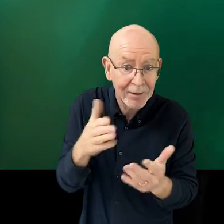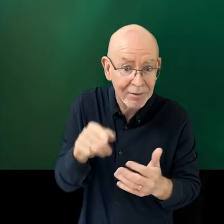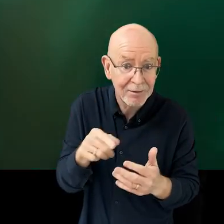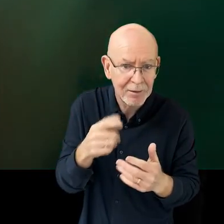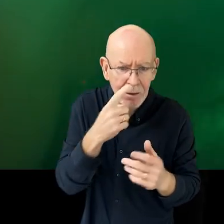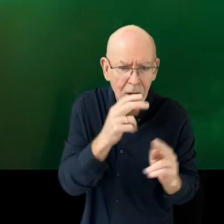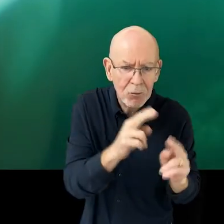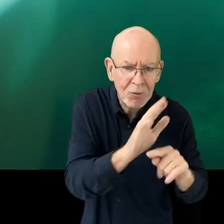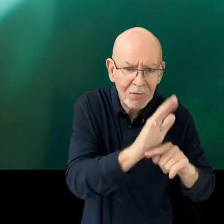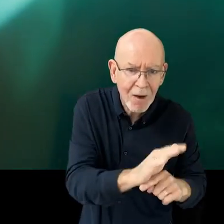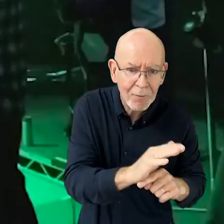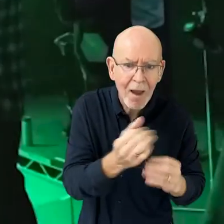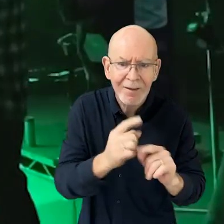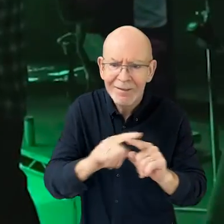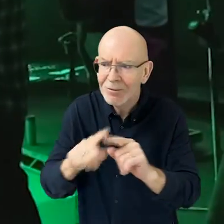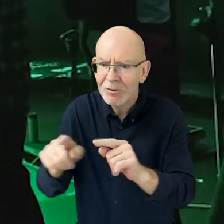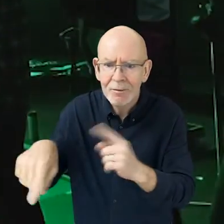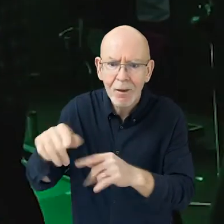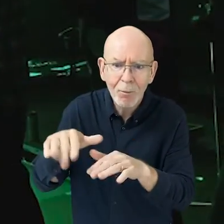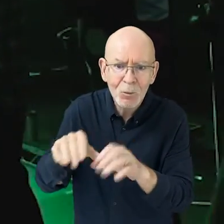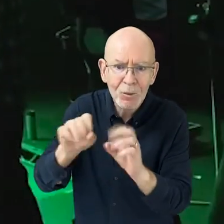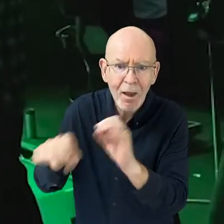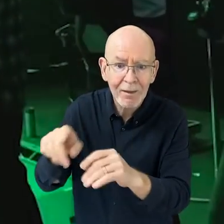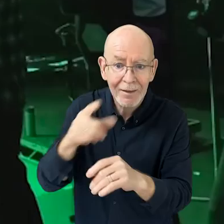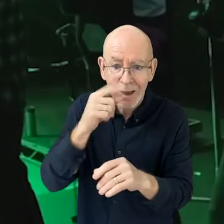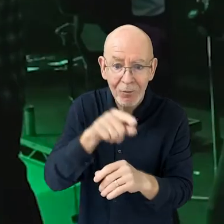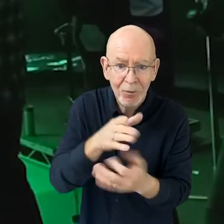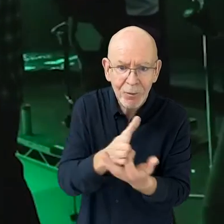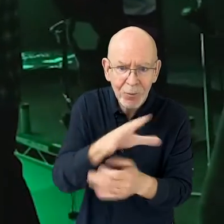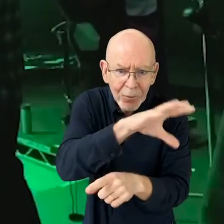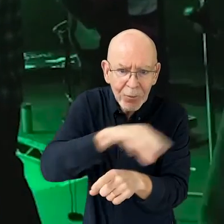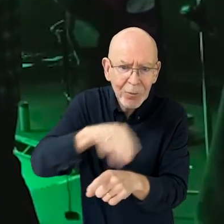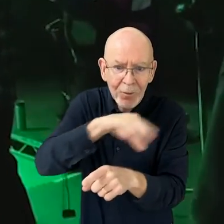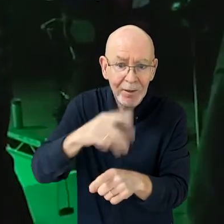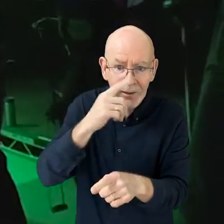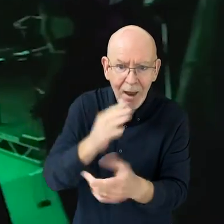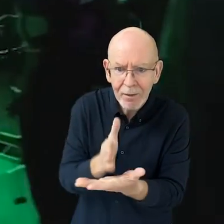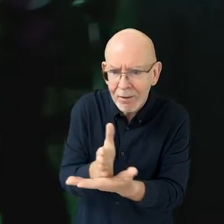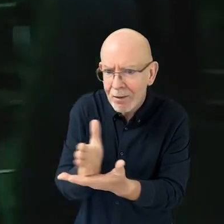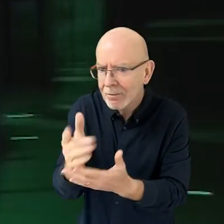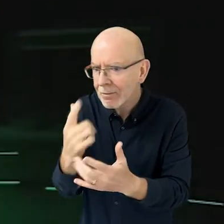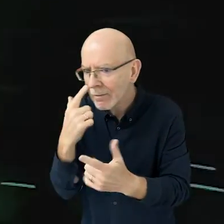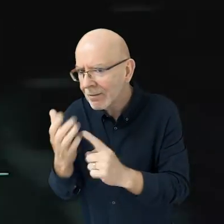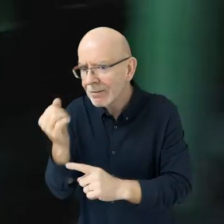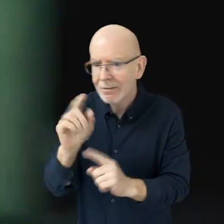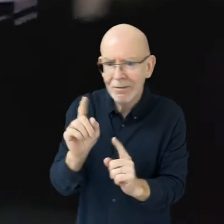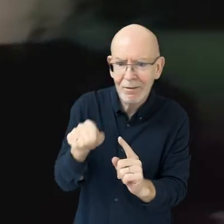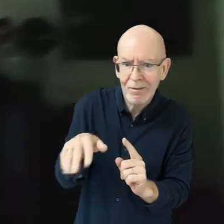a short film and a digital experience that kind of takes you through minting your NFT. And you're able to kind of find out more about the backstory